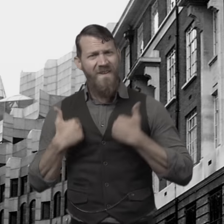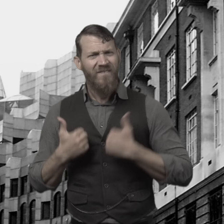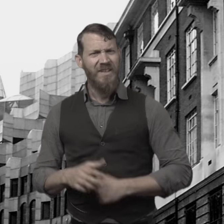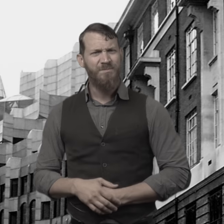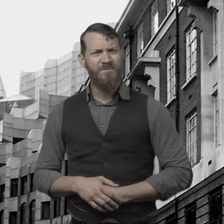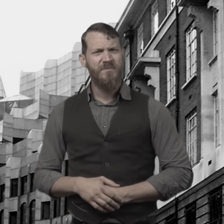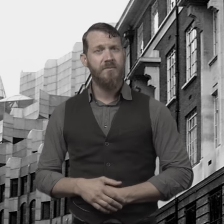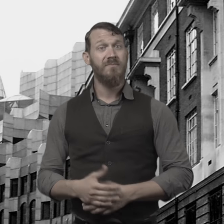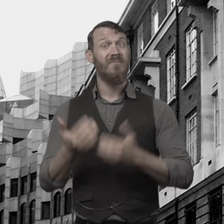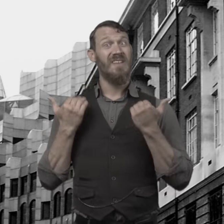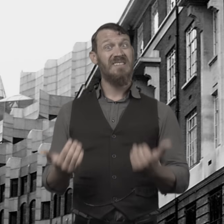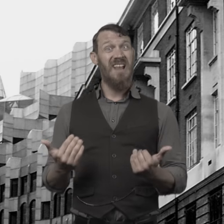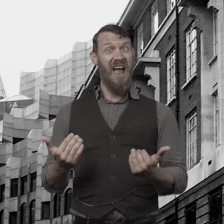Dr. Jekyll continues his life.